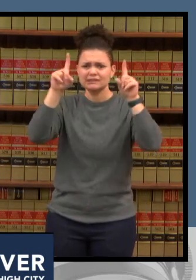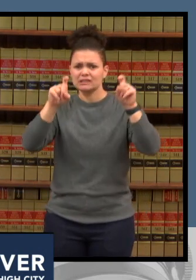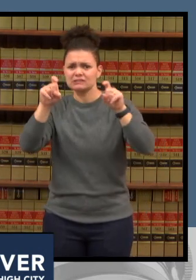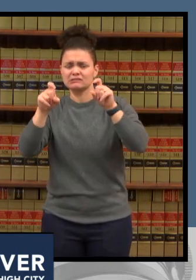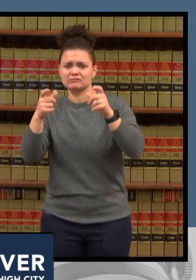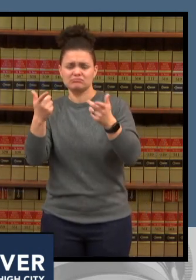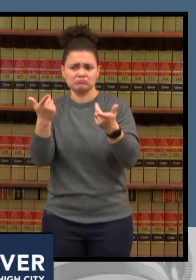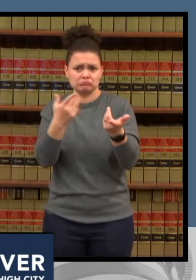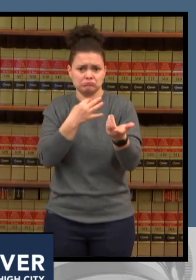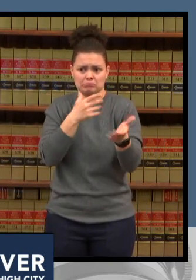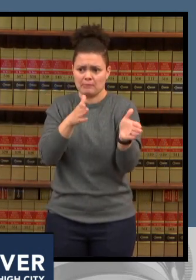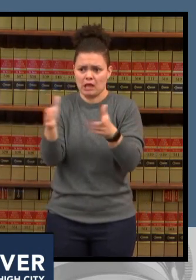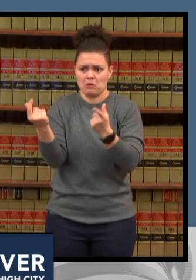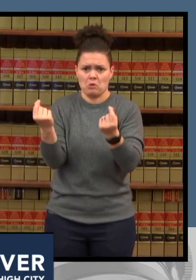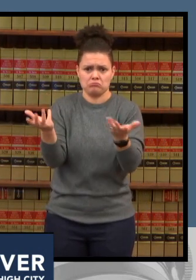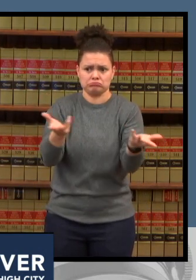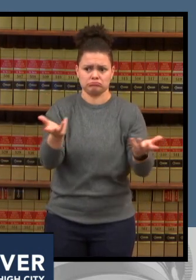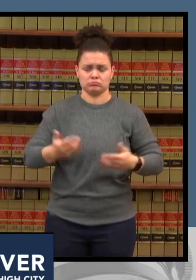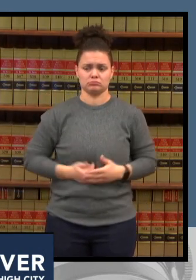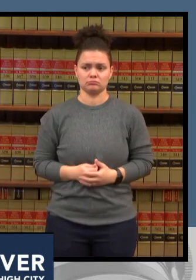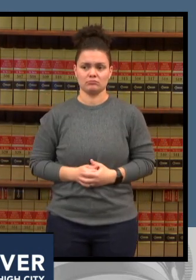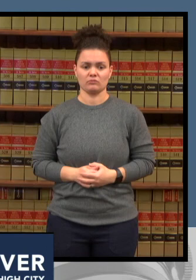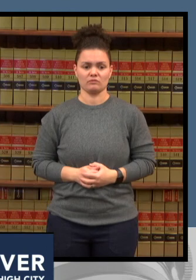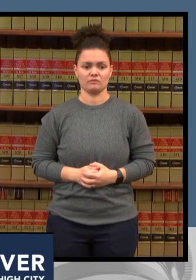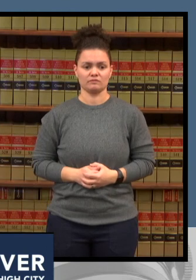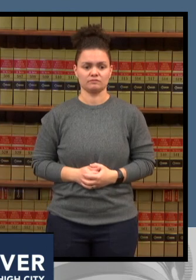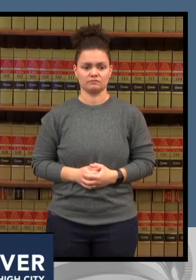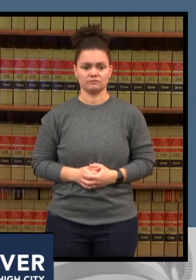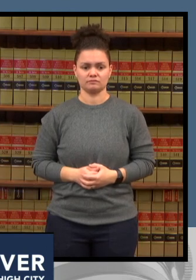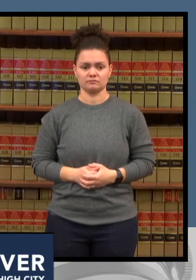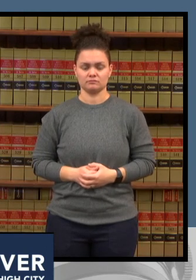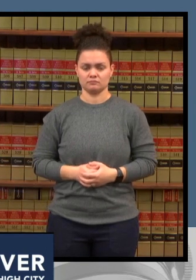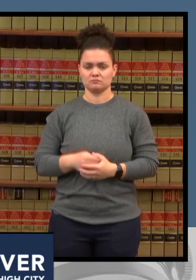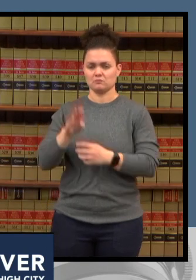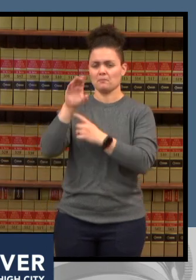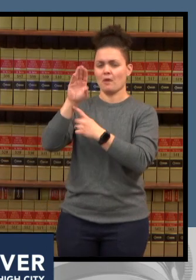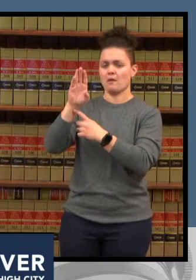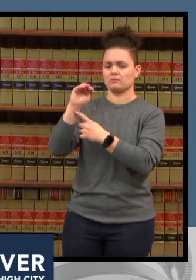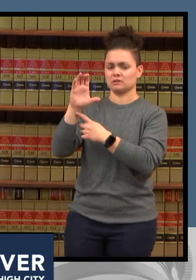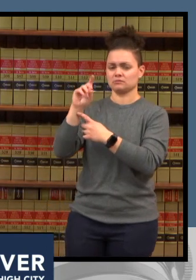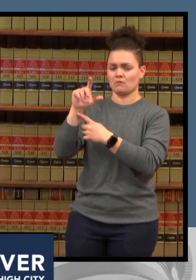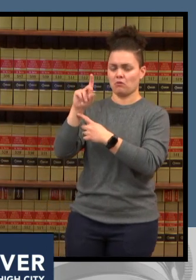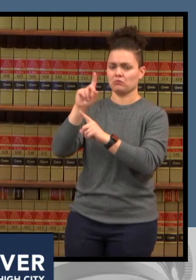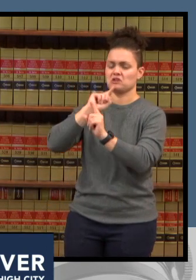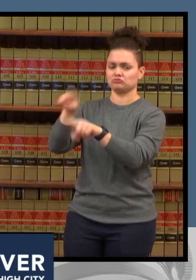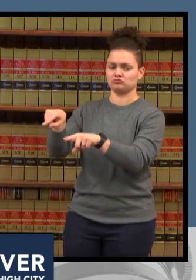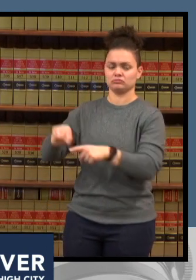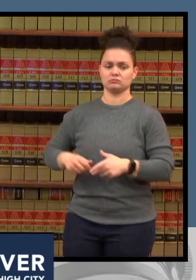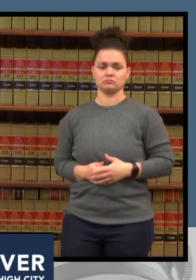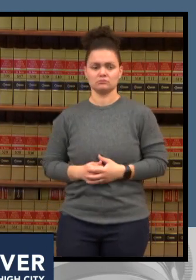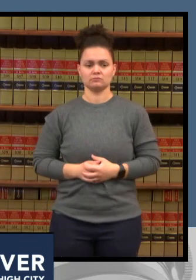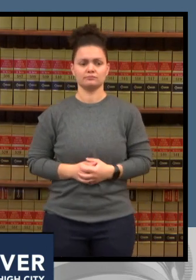any of the other uh speakers yeah thanks for the question esteban i i appreciate it